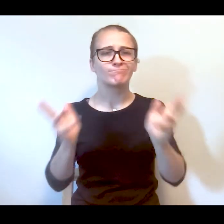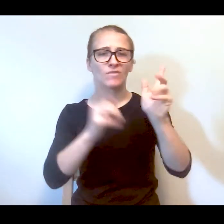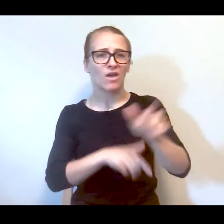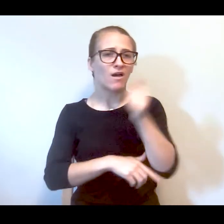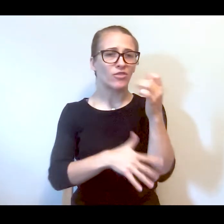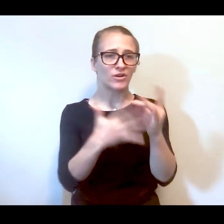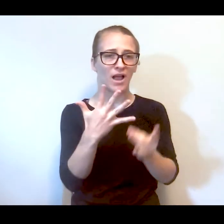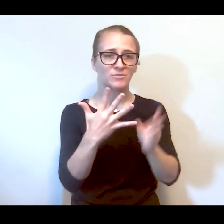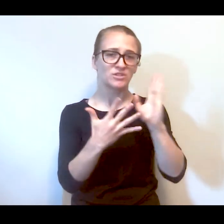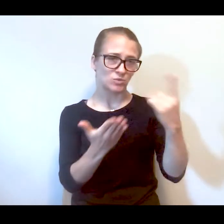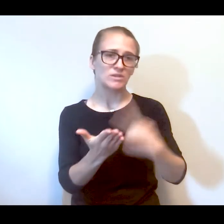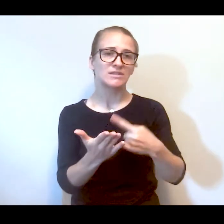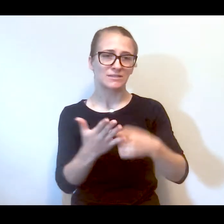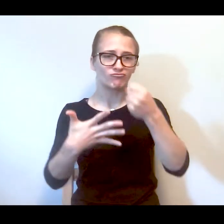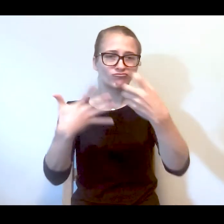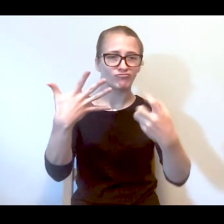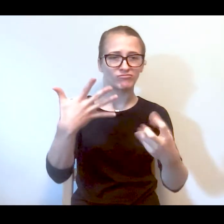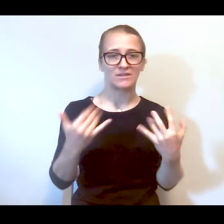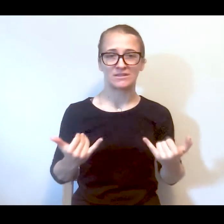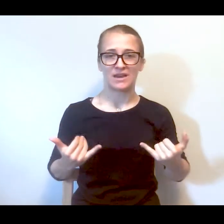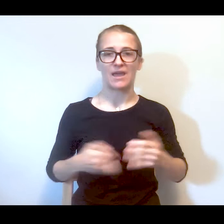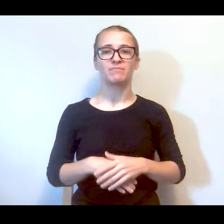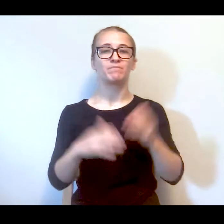alternative that we'll dive deep into today.